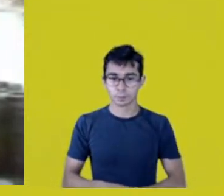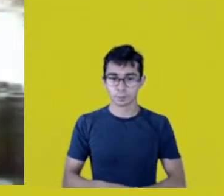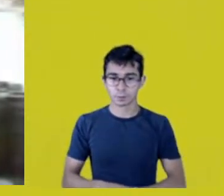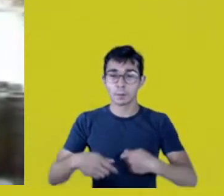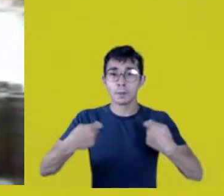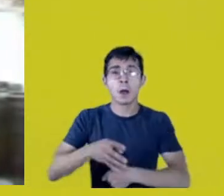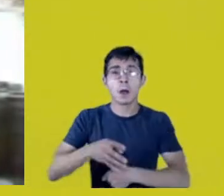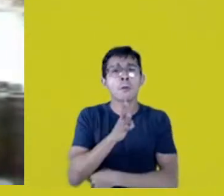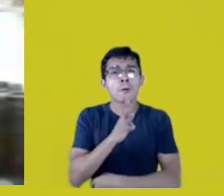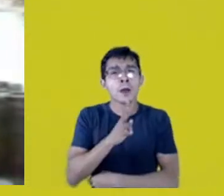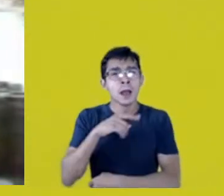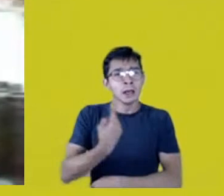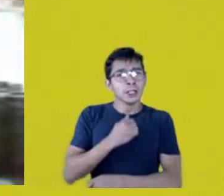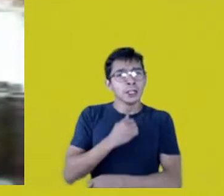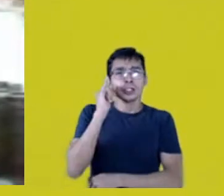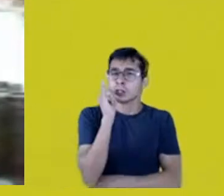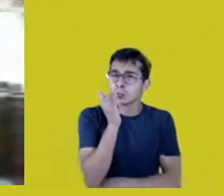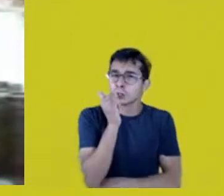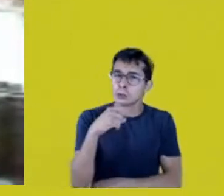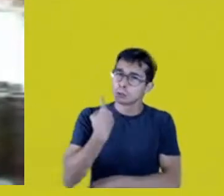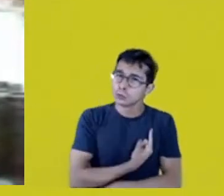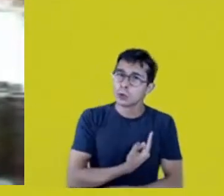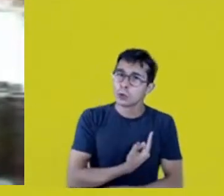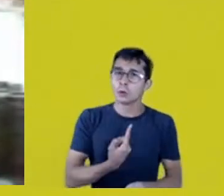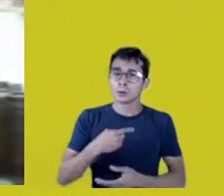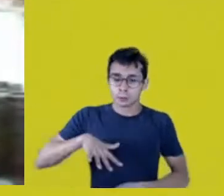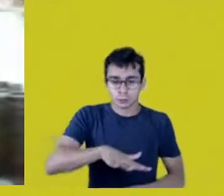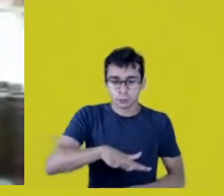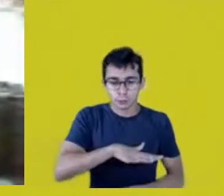without thinking and talking about our territories,